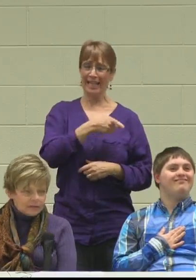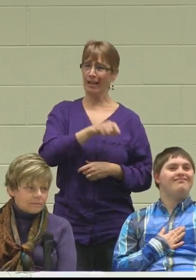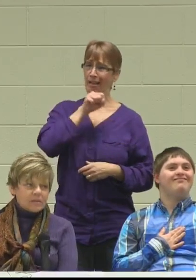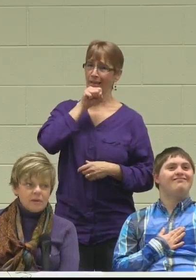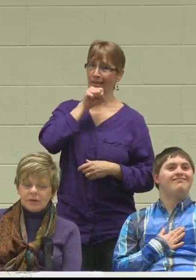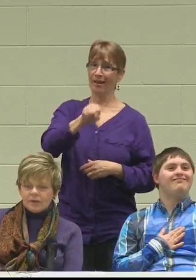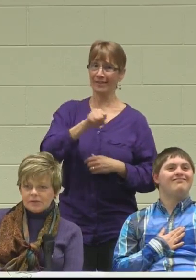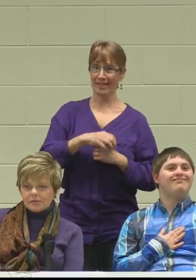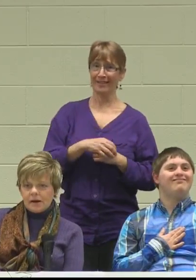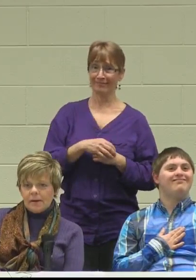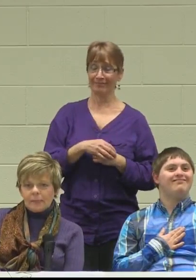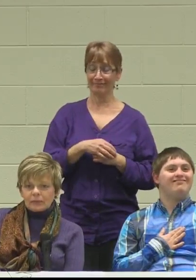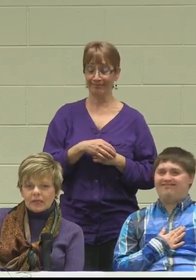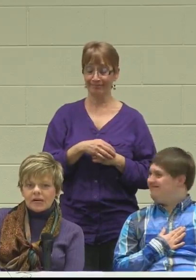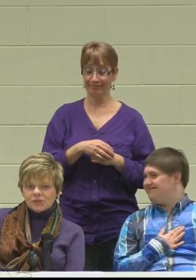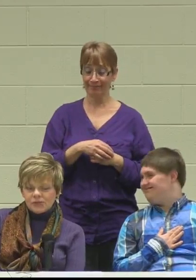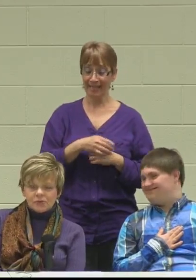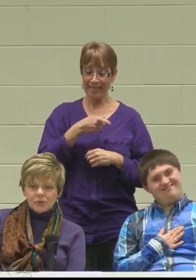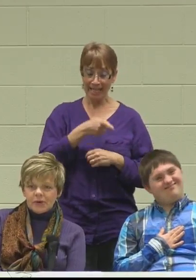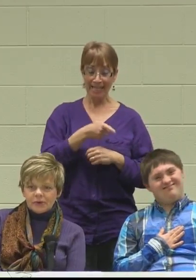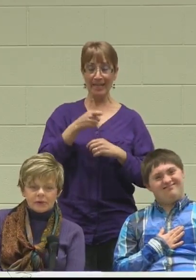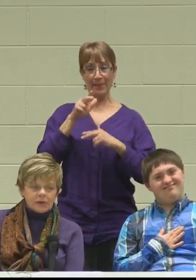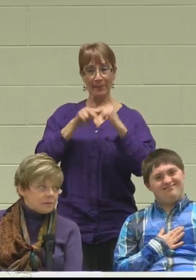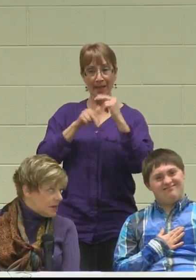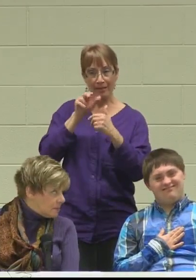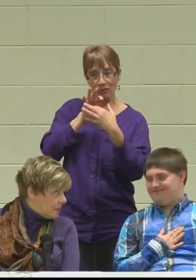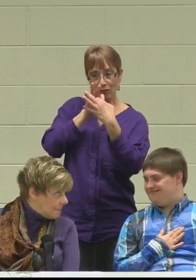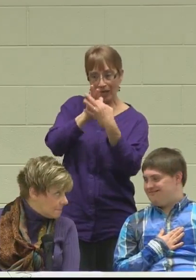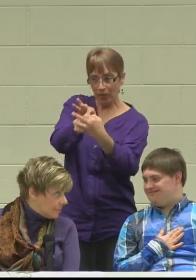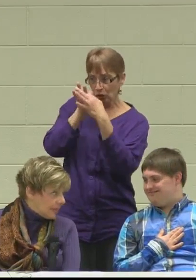He builds relationships with people.